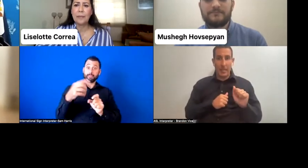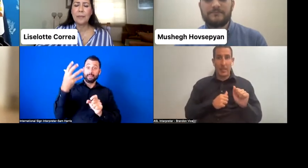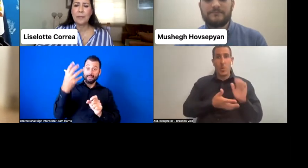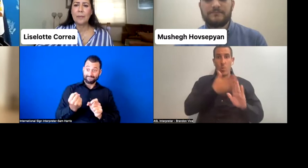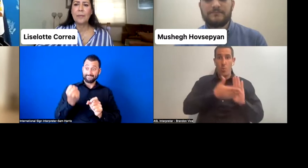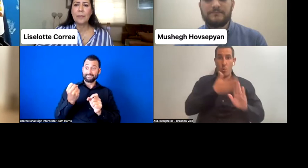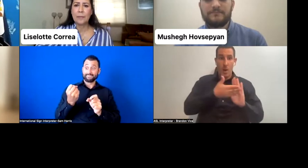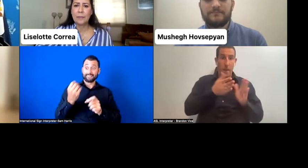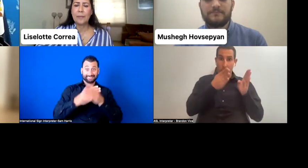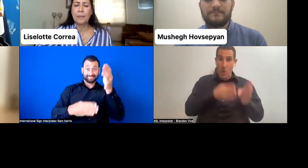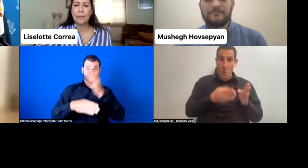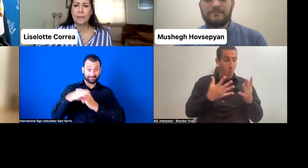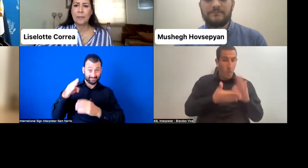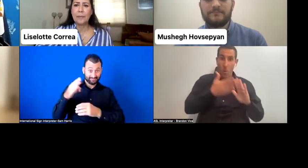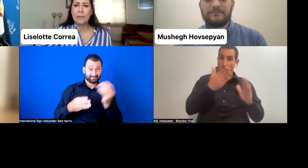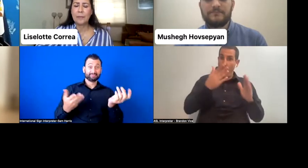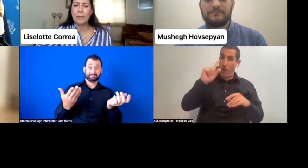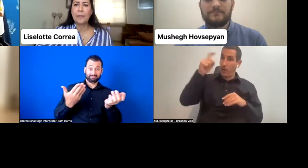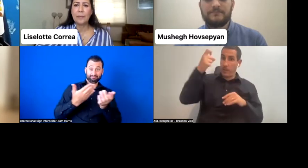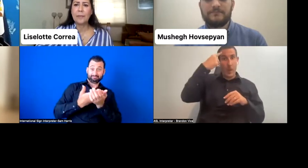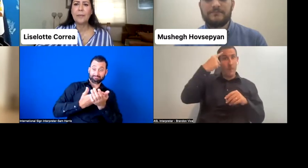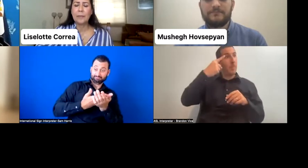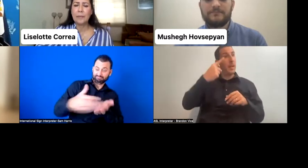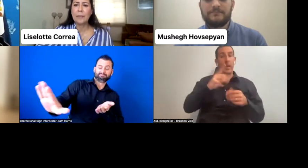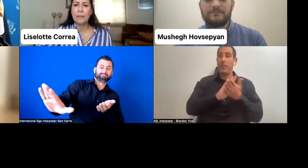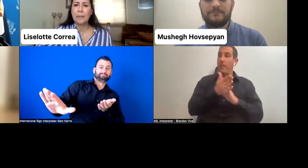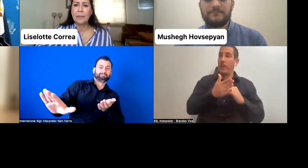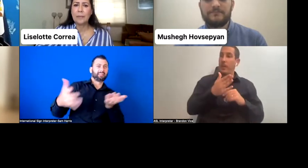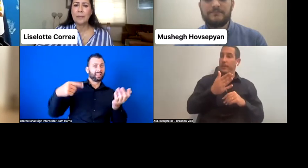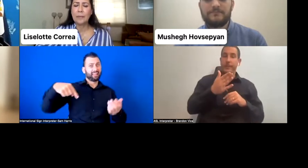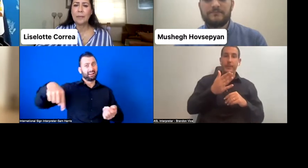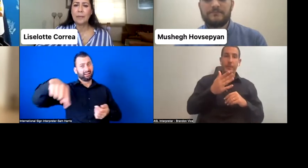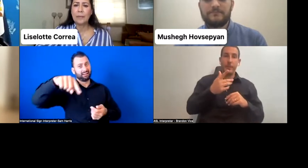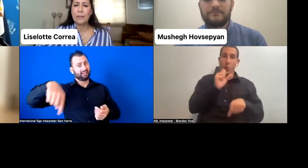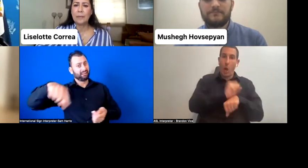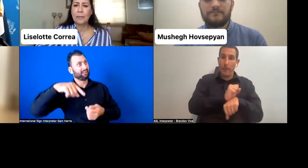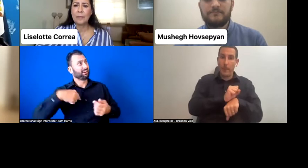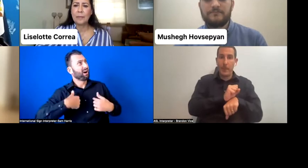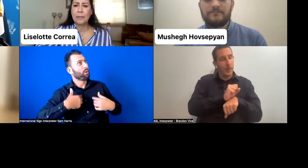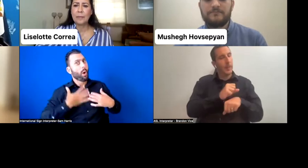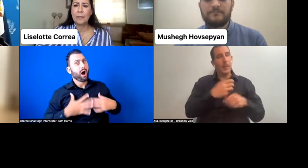And this is something that I've experienced-- sorry, this is something that I have